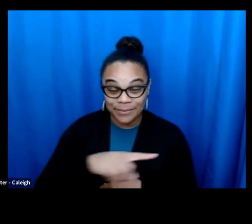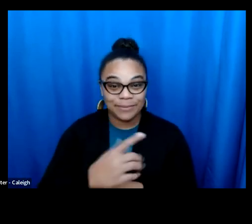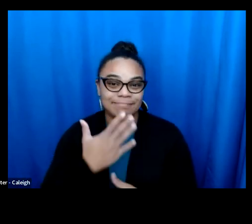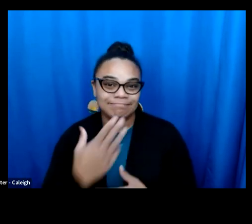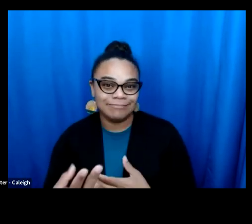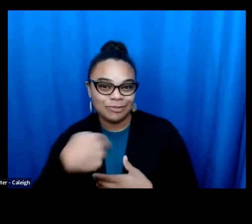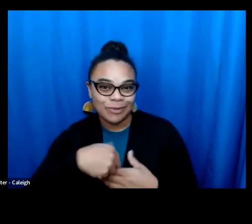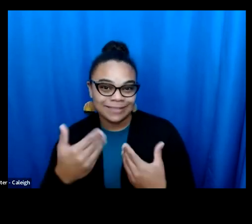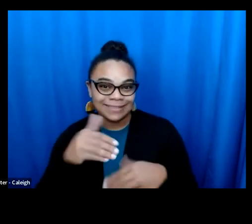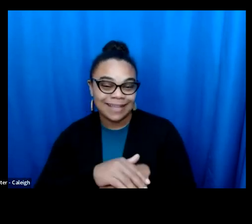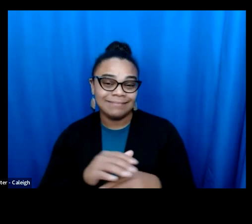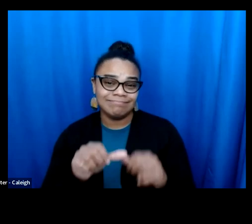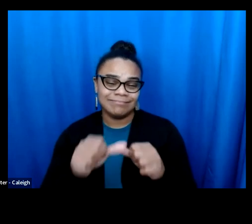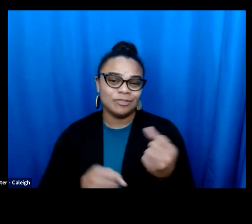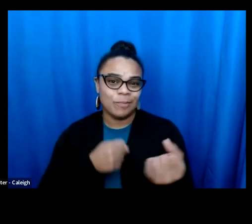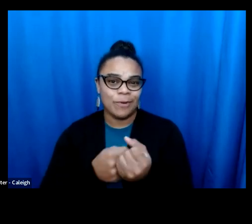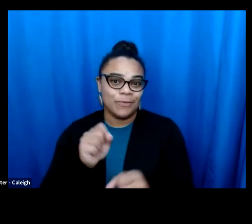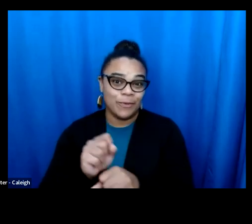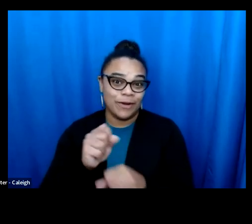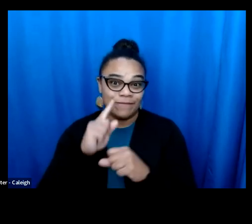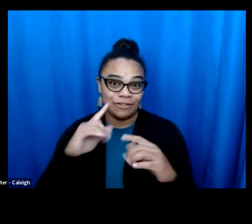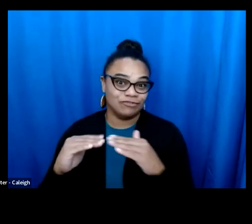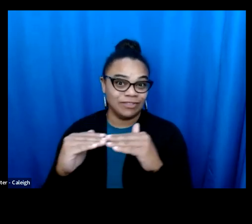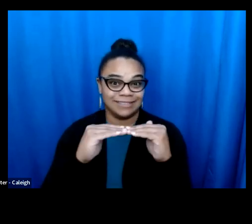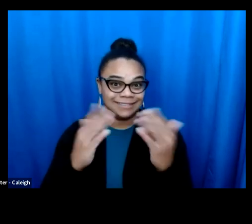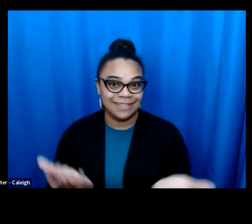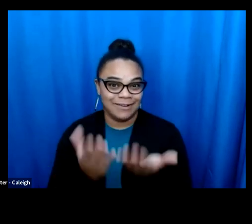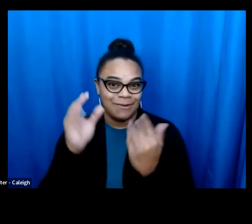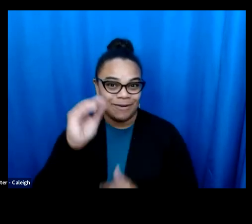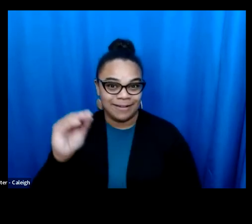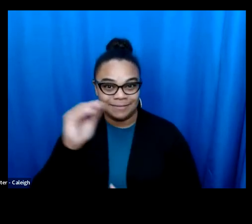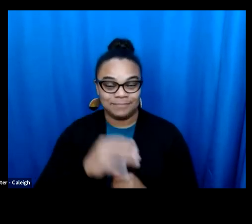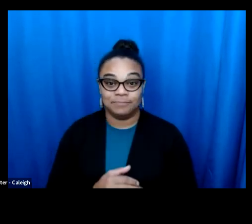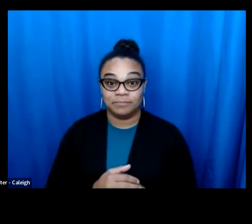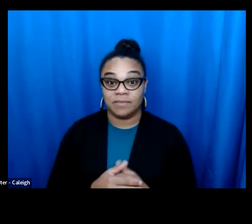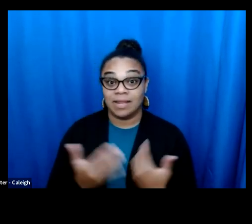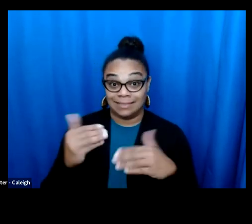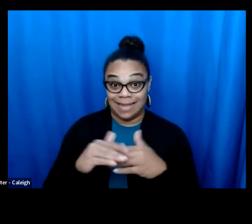thank all of you, our ACLU of Oregon members and community, for joining us tonight and continuing to support the work of justice in Oregon and across our country. tonight, and continuing to support work of justice in Oregon